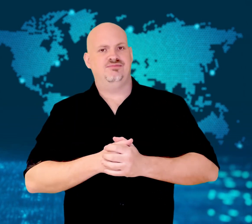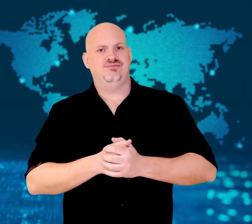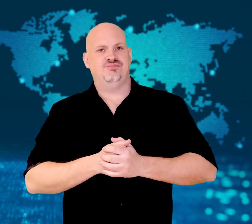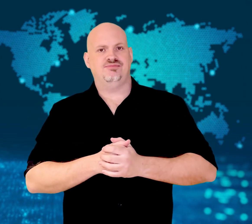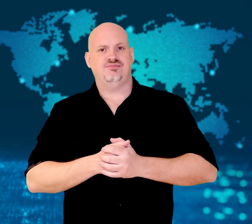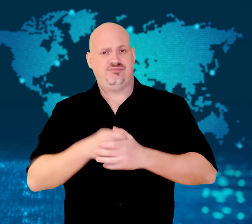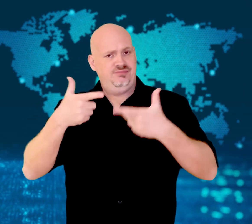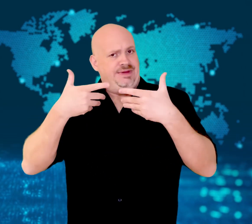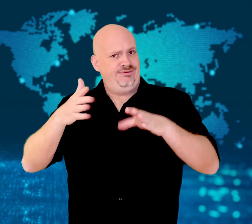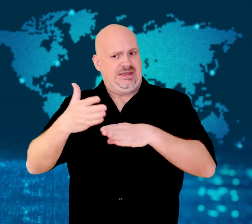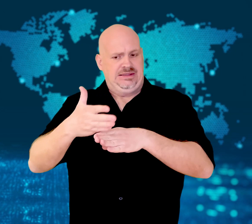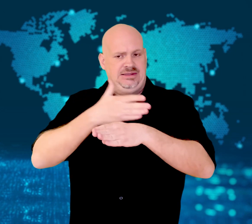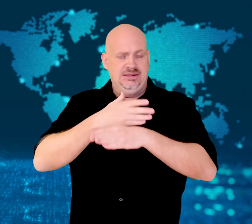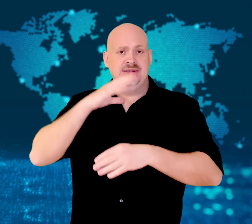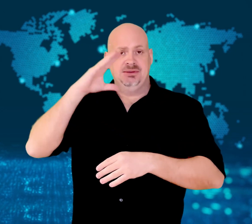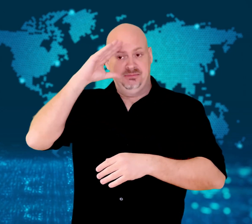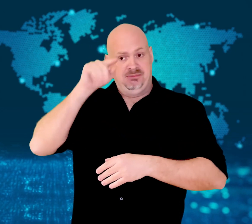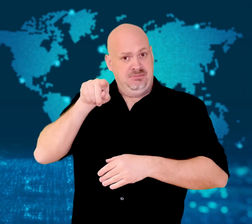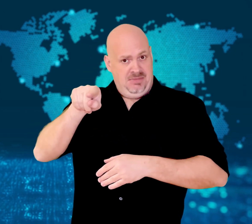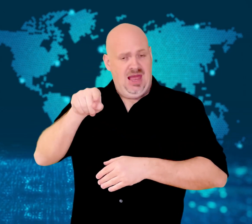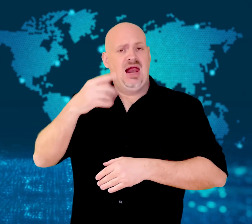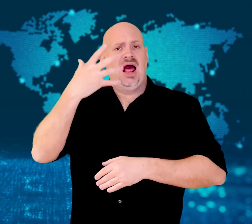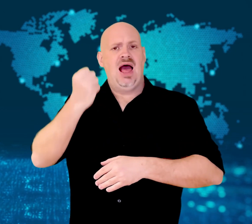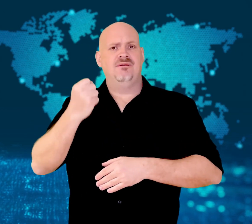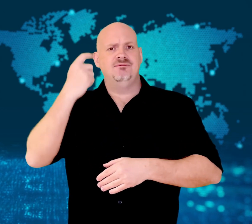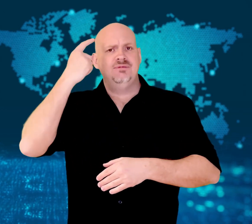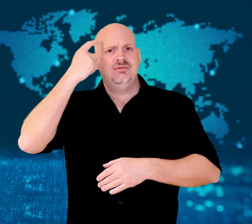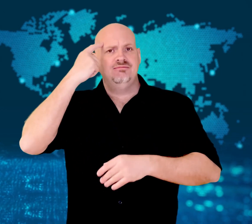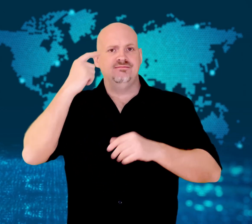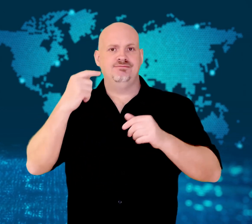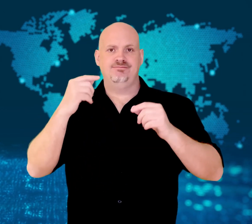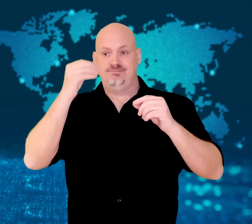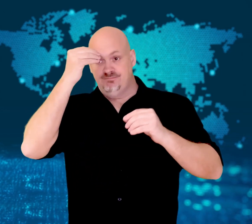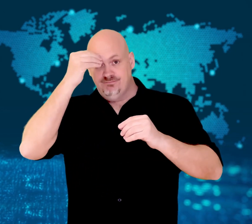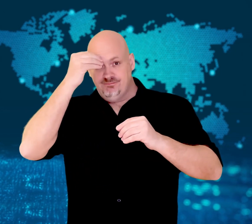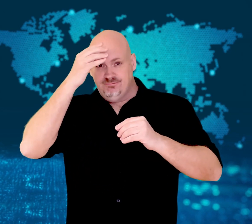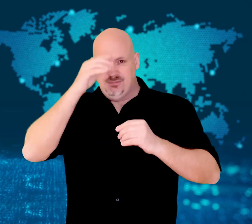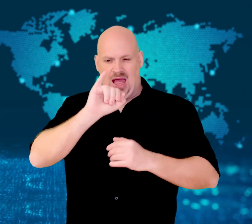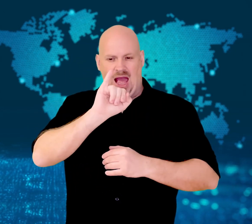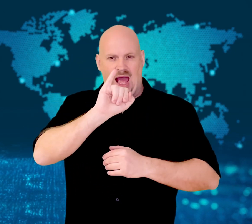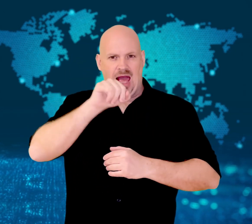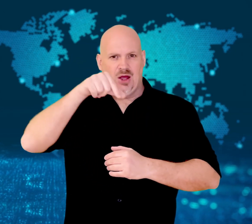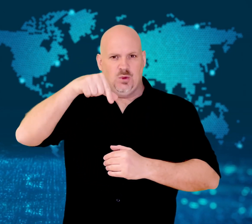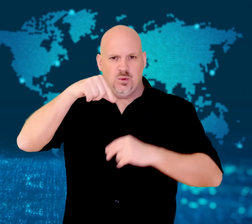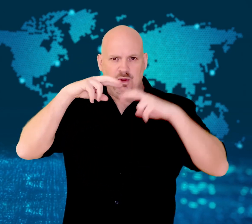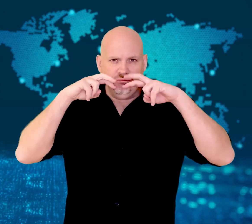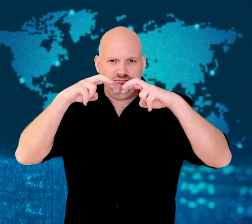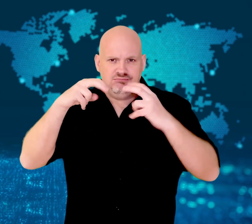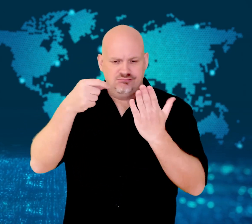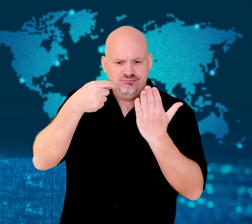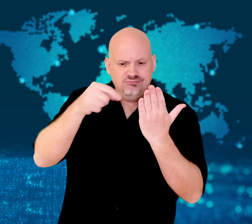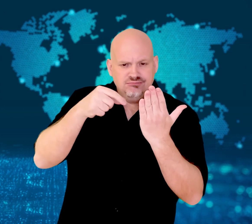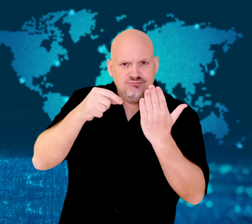Based on that testing, he was diagnosed with an intellectual